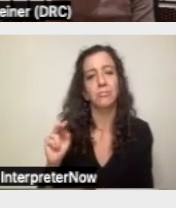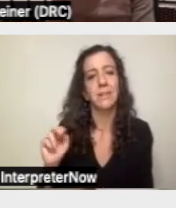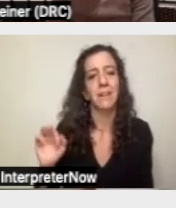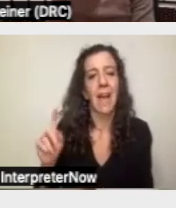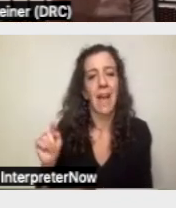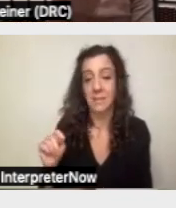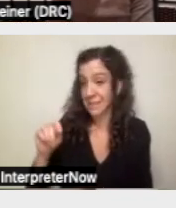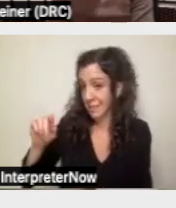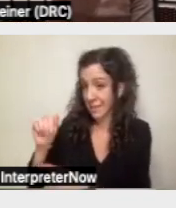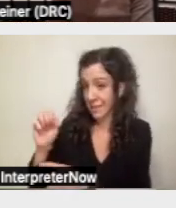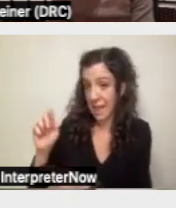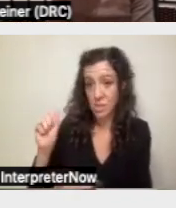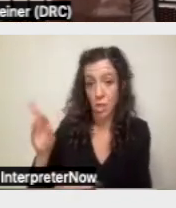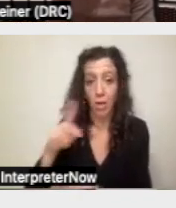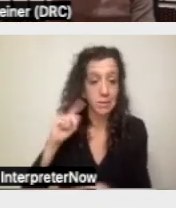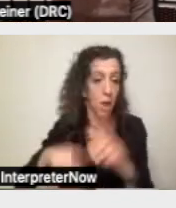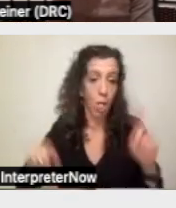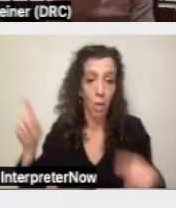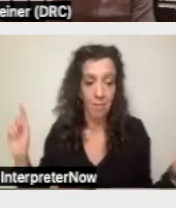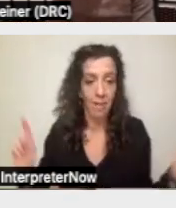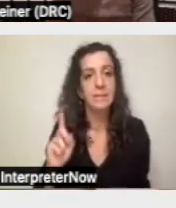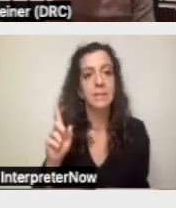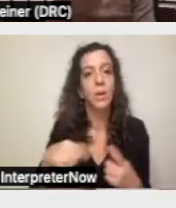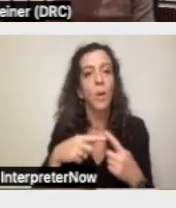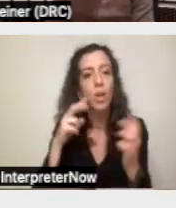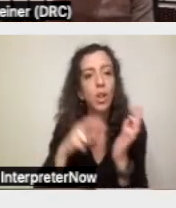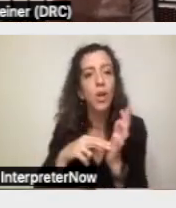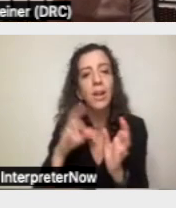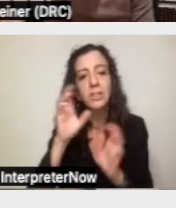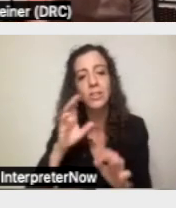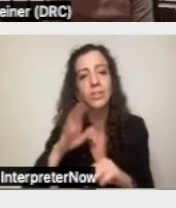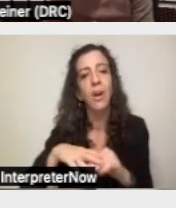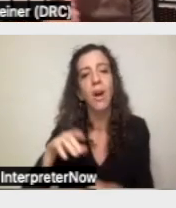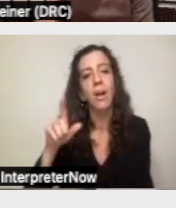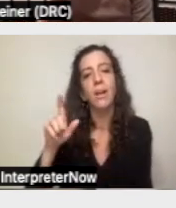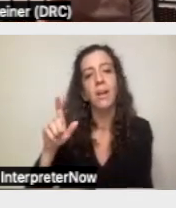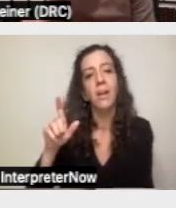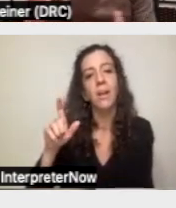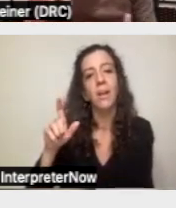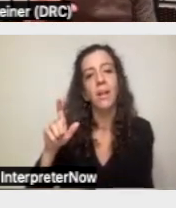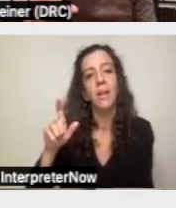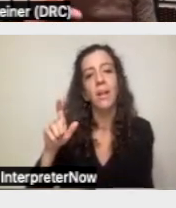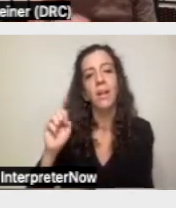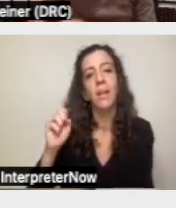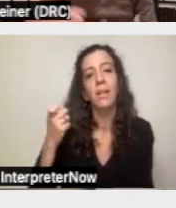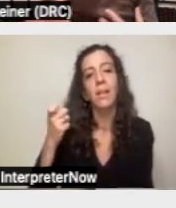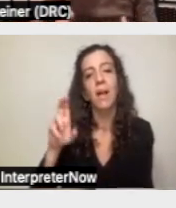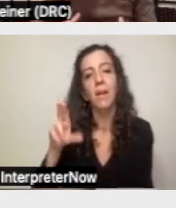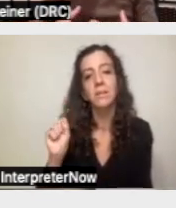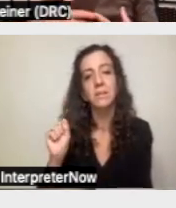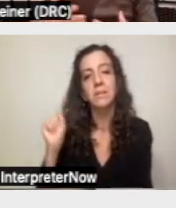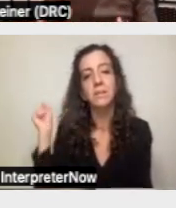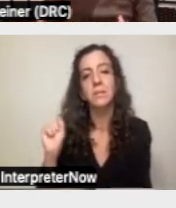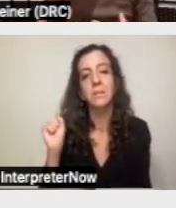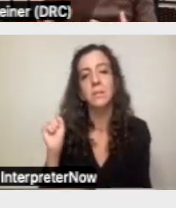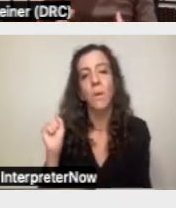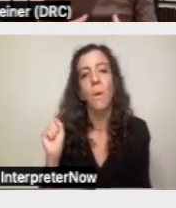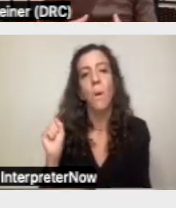You know, when you do a search on Lexis or Westlaw, the cases that get disputes, there